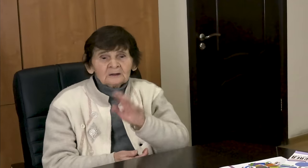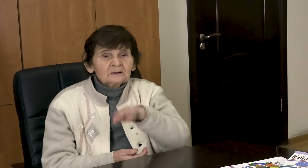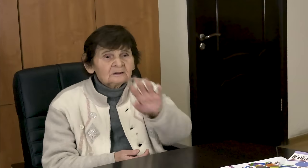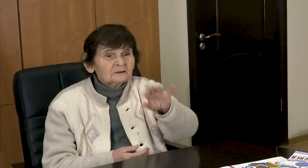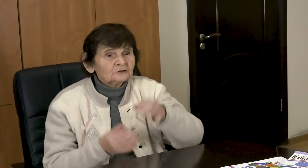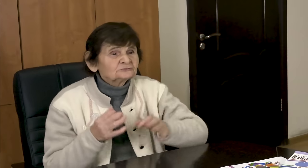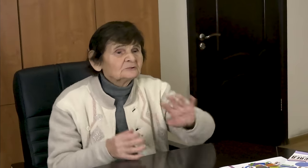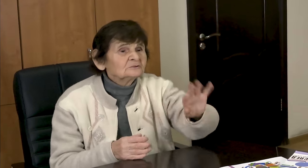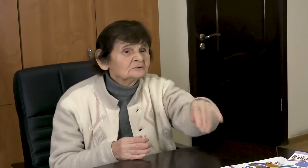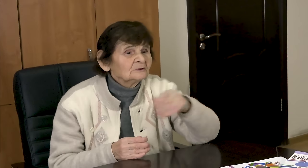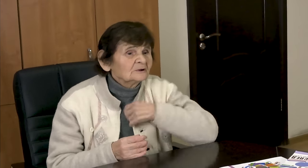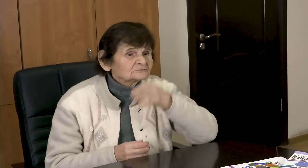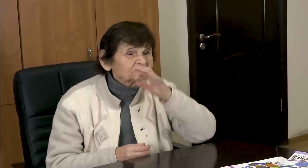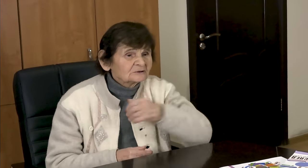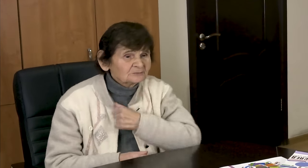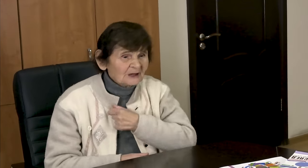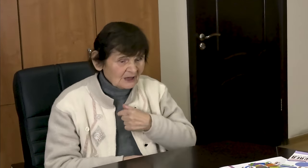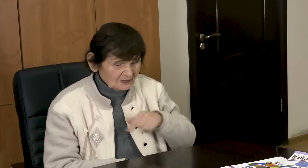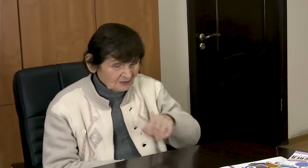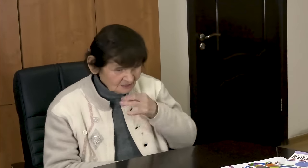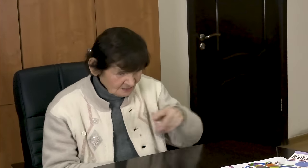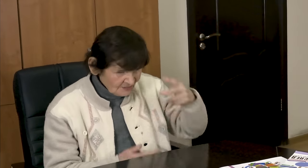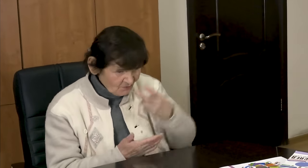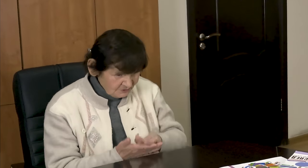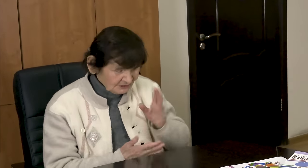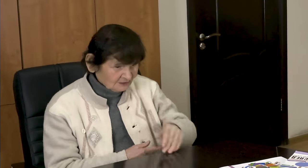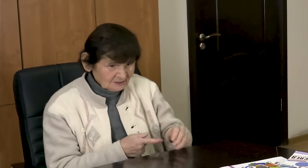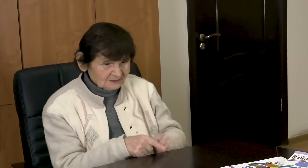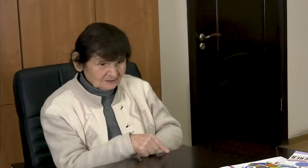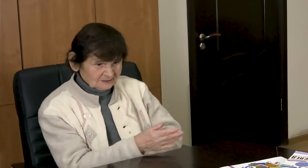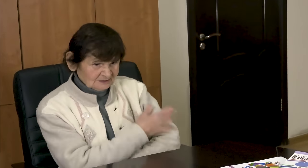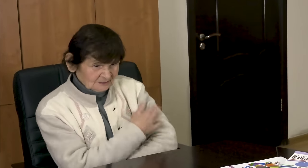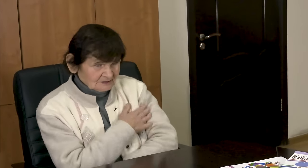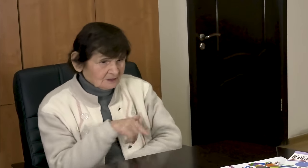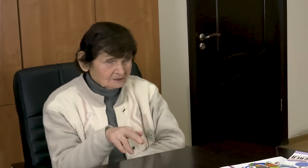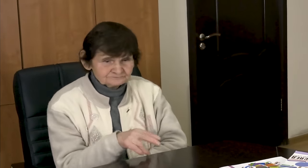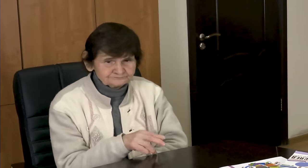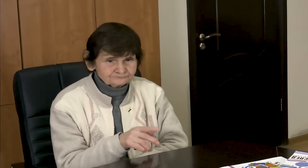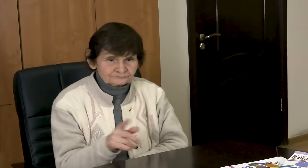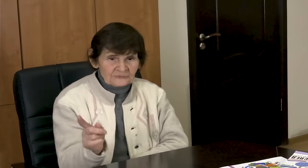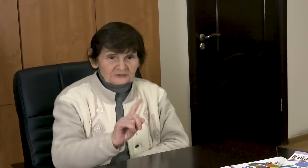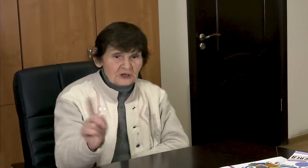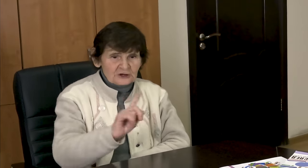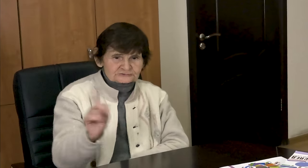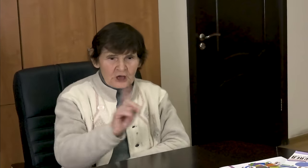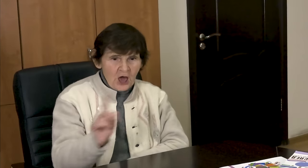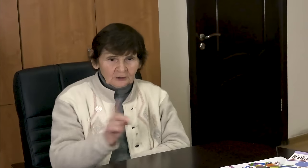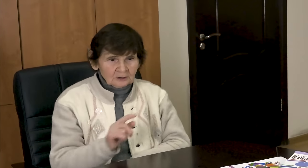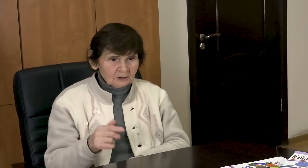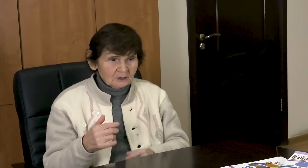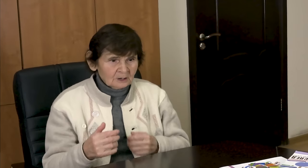I told the judge that since my partner fell, I could run further. But the judge did not allow it.